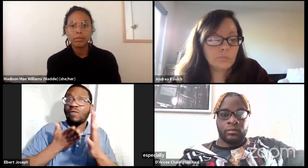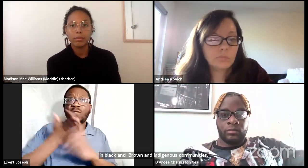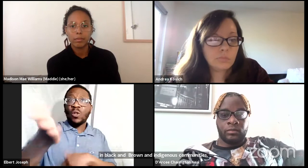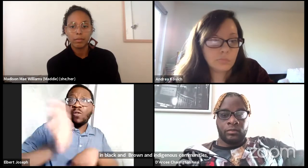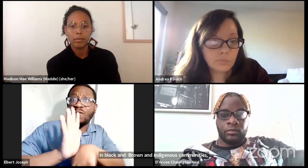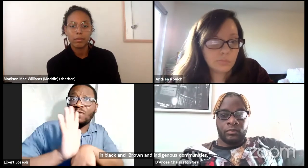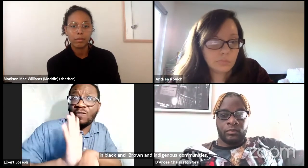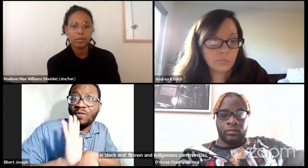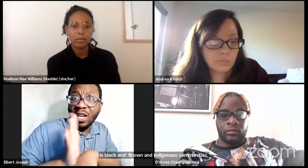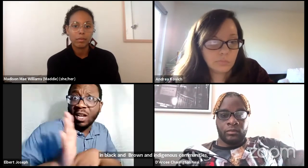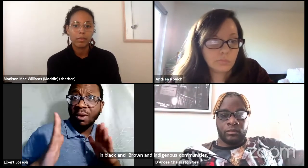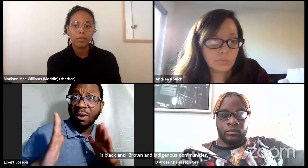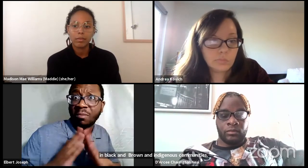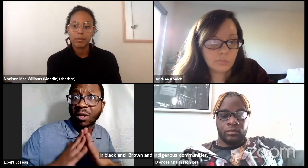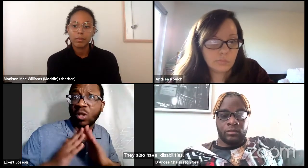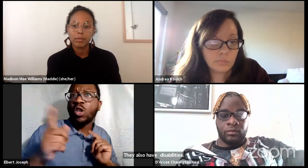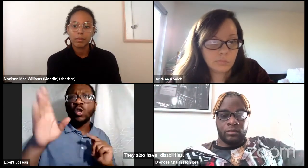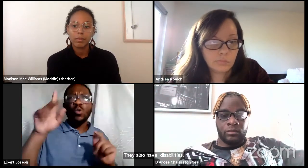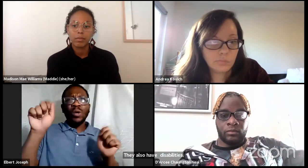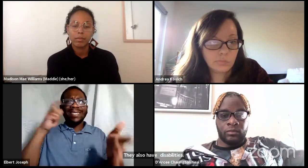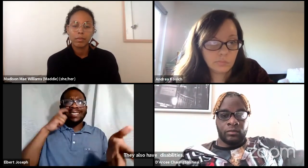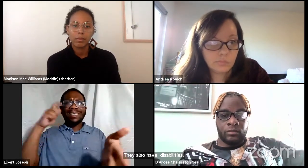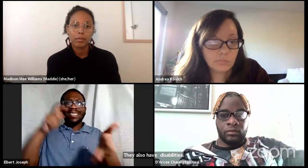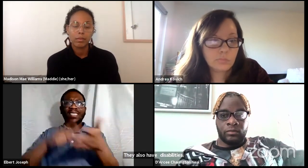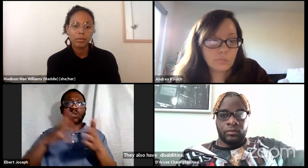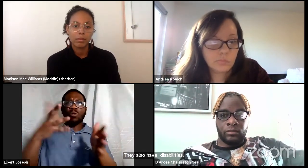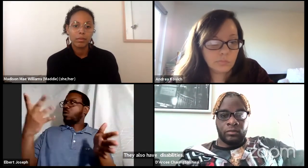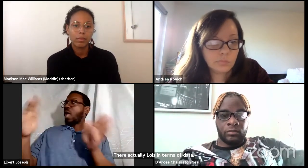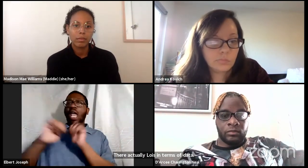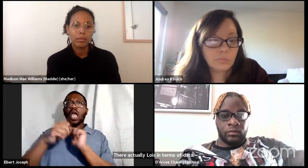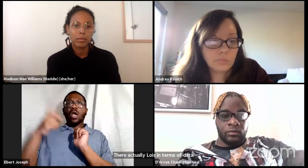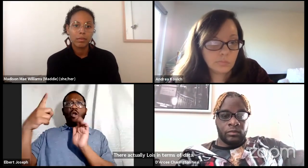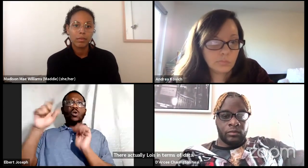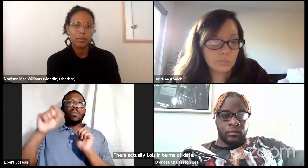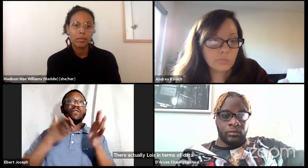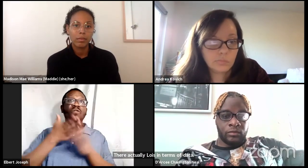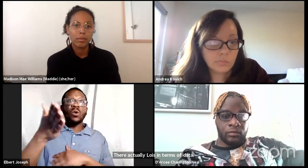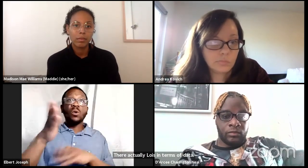You know that can be seen through the theater community, through the film community,